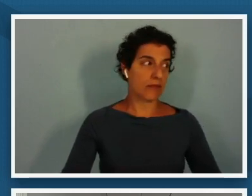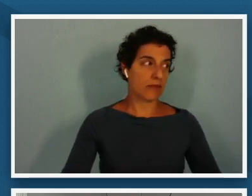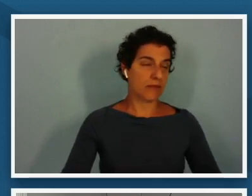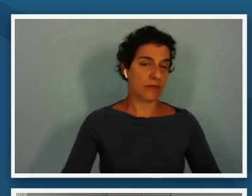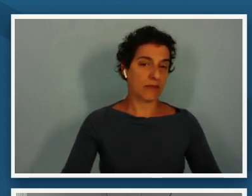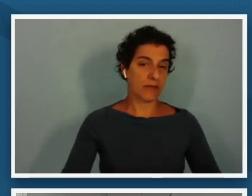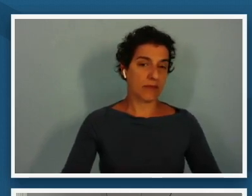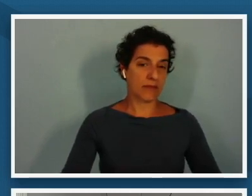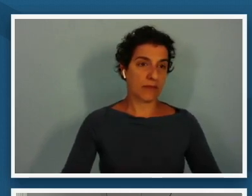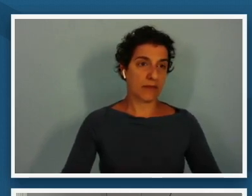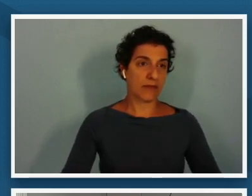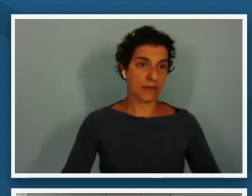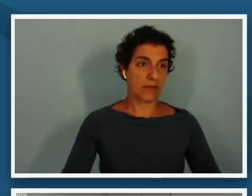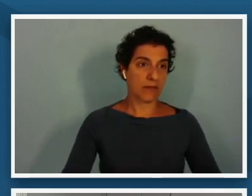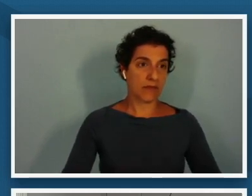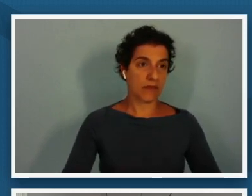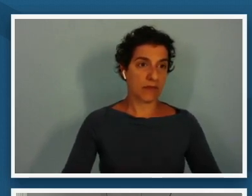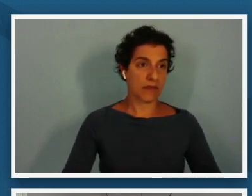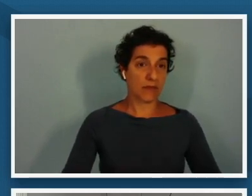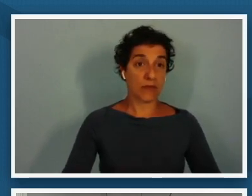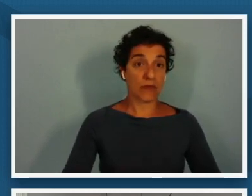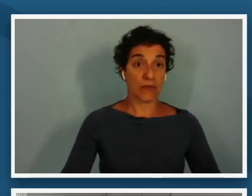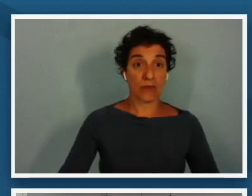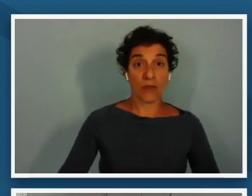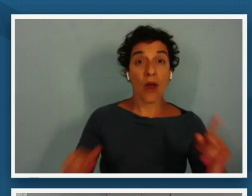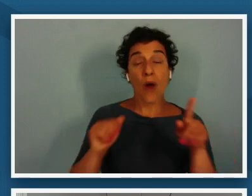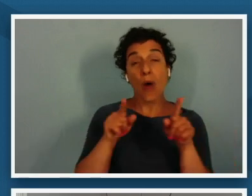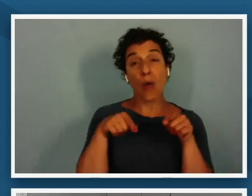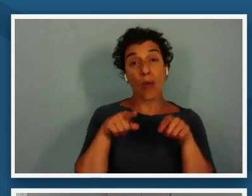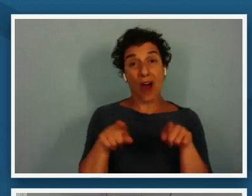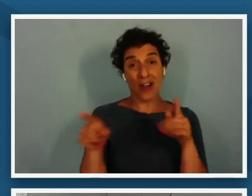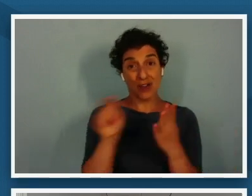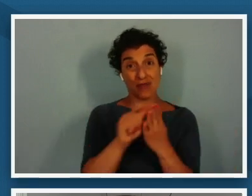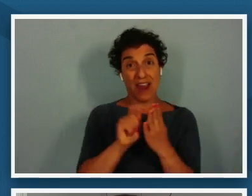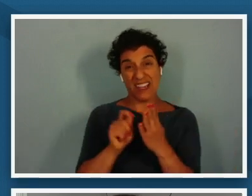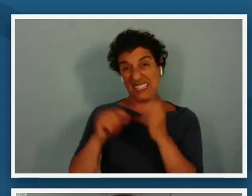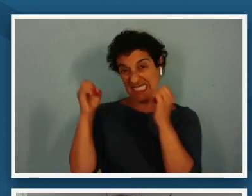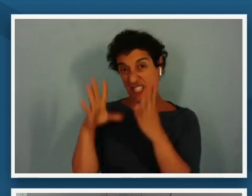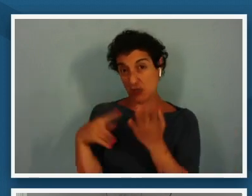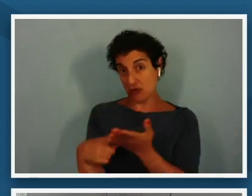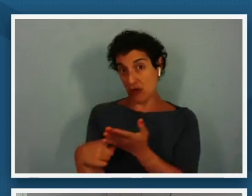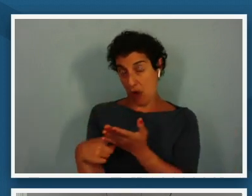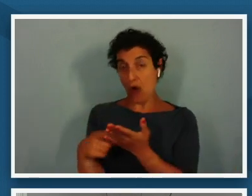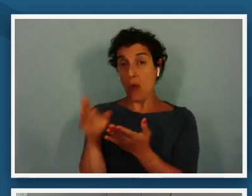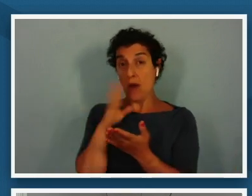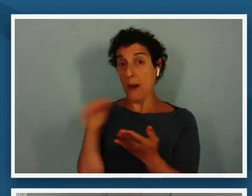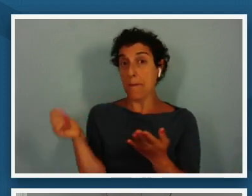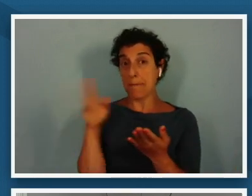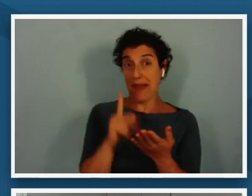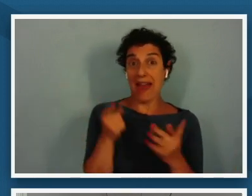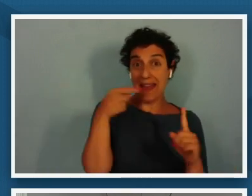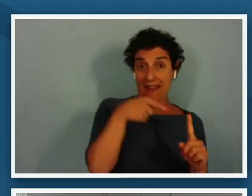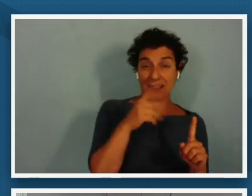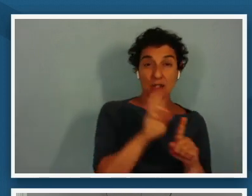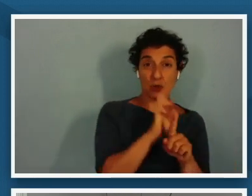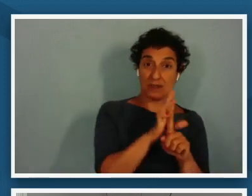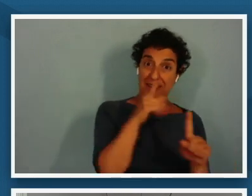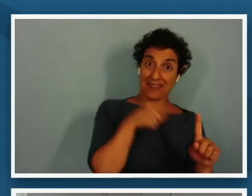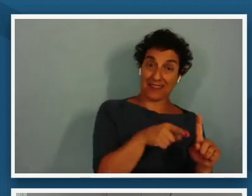and just a bit of teacher talk as you're writing we'll be coming back to this so we'll be using this as a point of